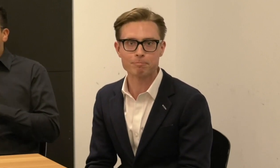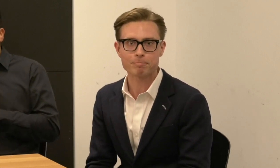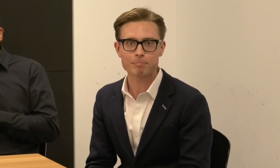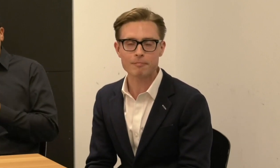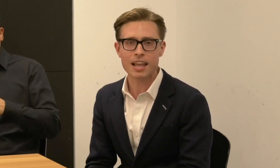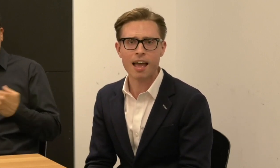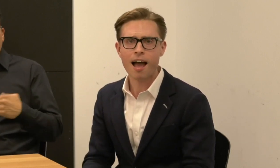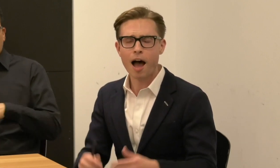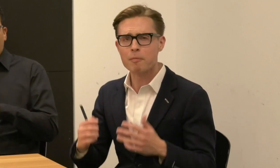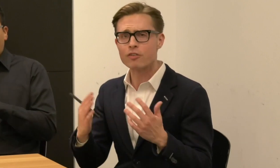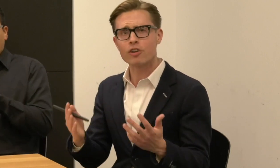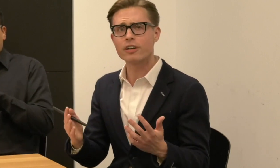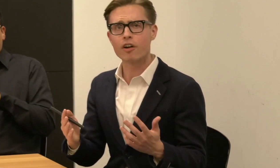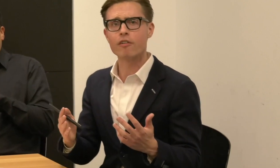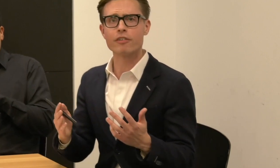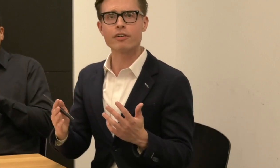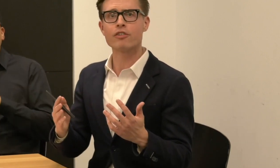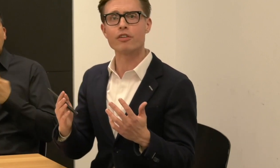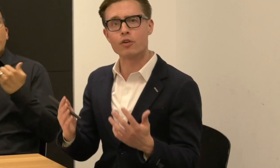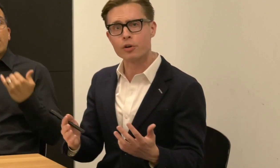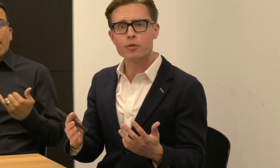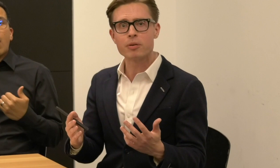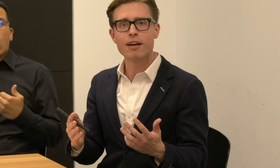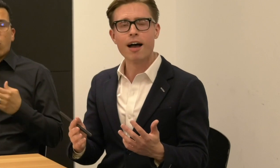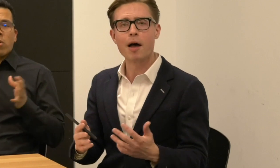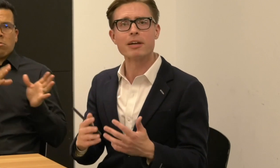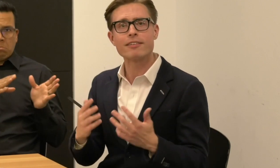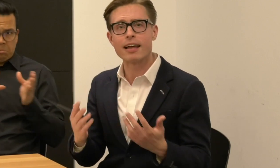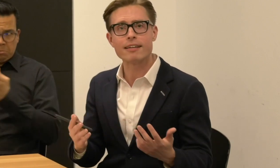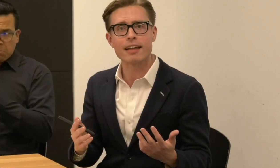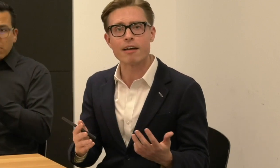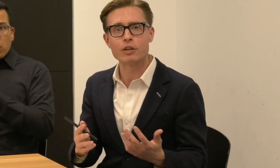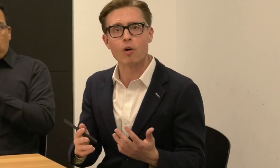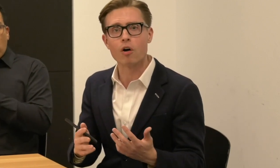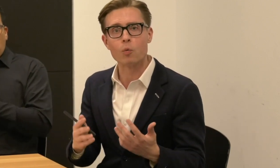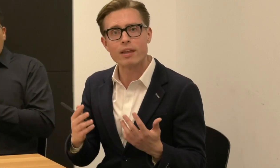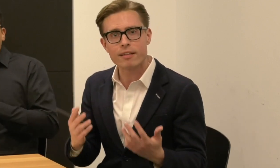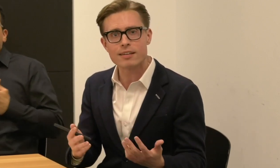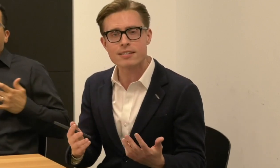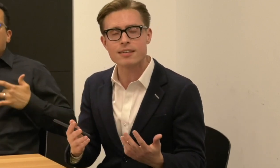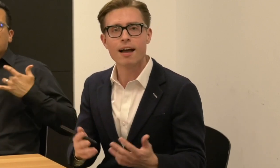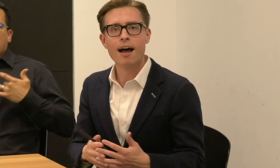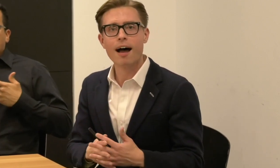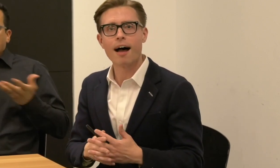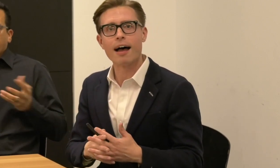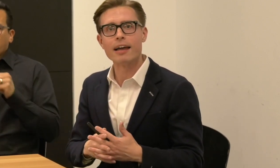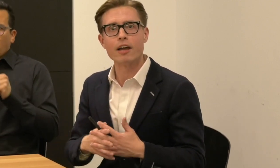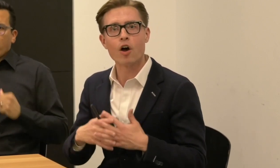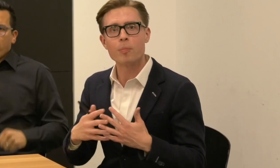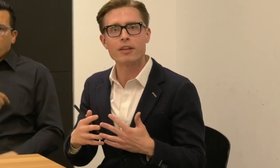I'm going to turn it over to the group, I'm excited to have you all with us, and I hope